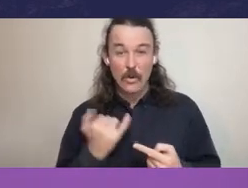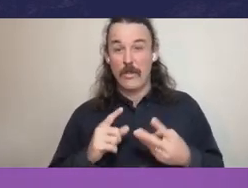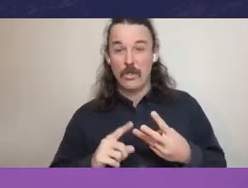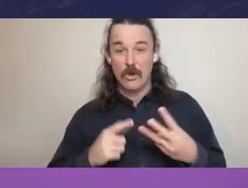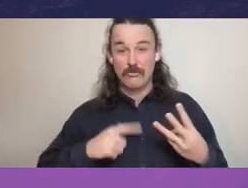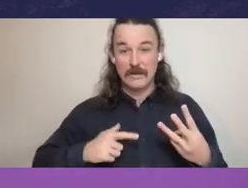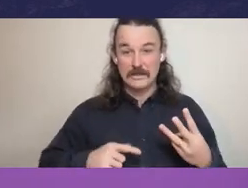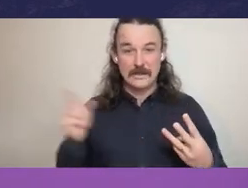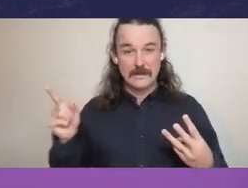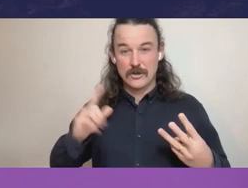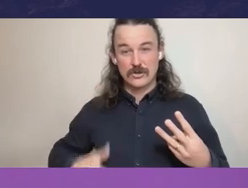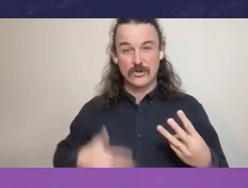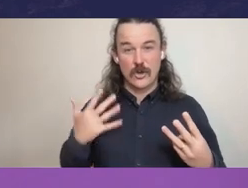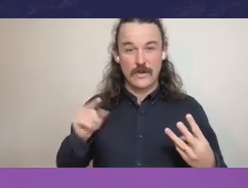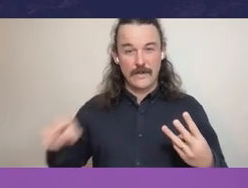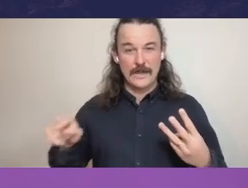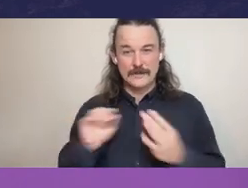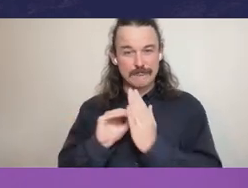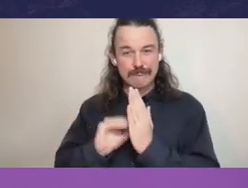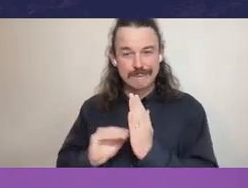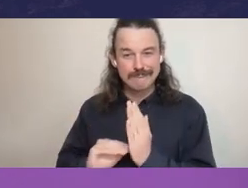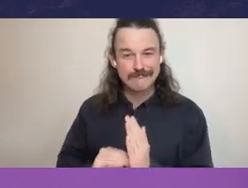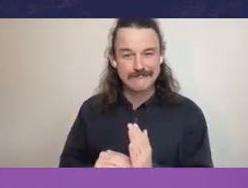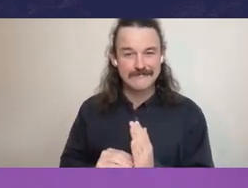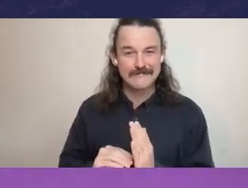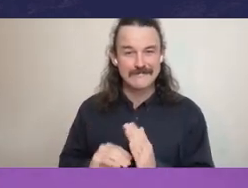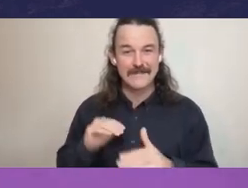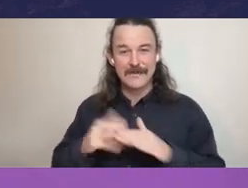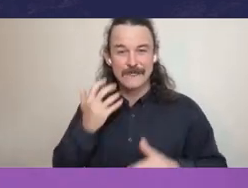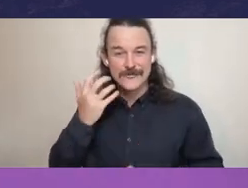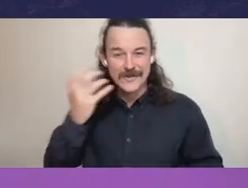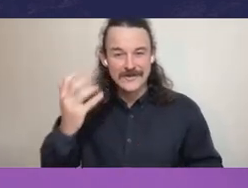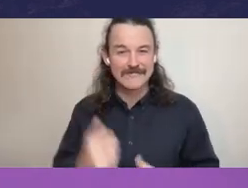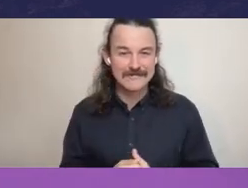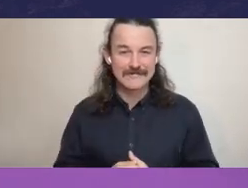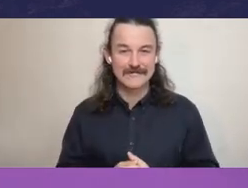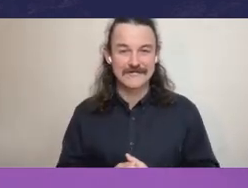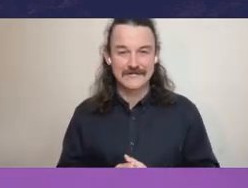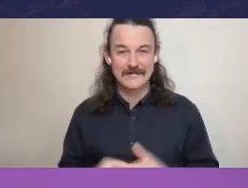in the future’, but so these are the challenges we face when we are asking questions about integrity